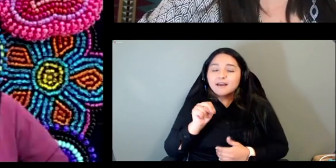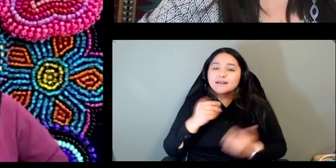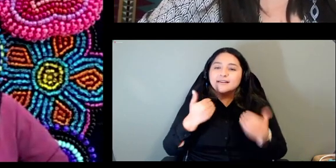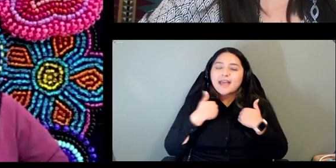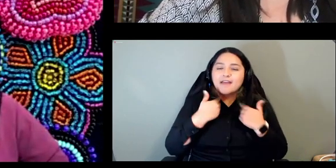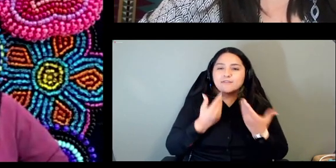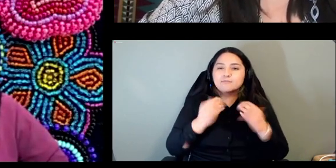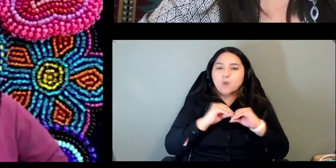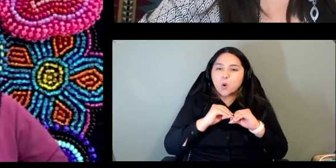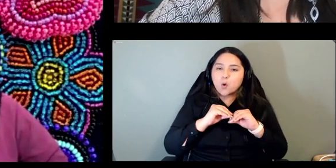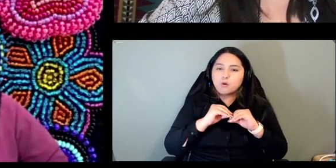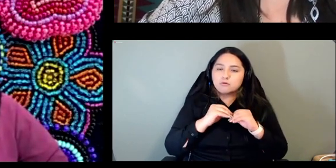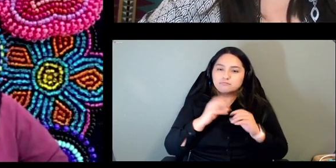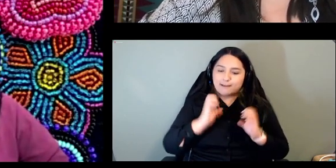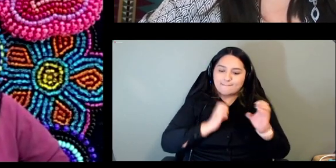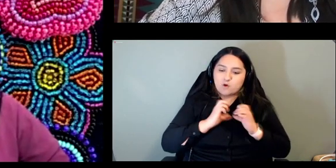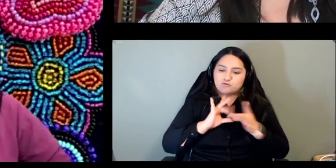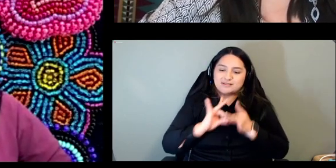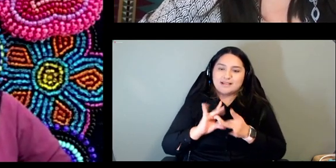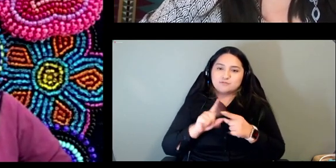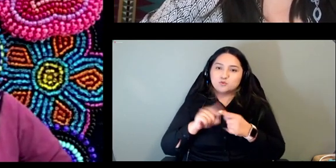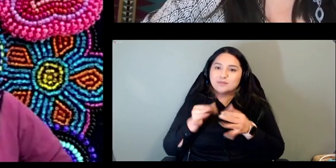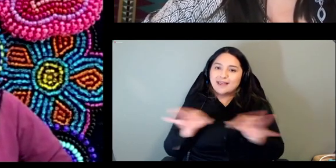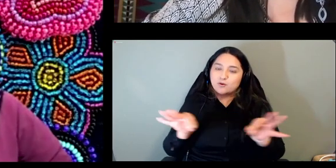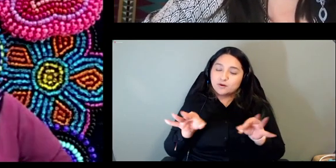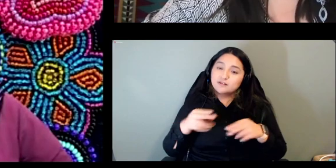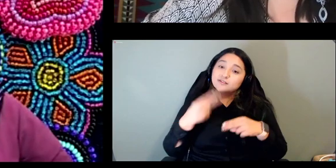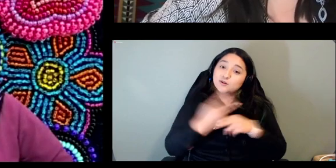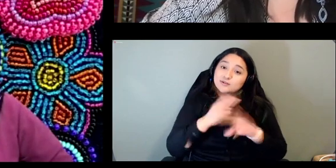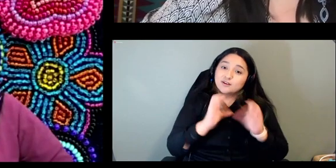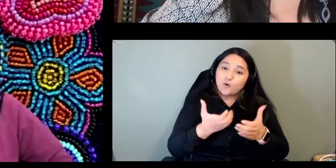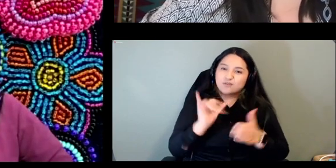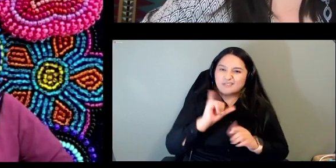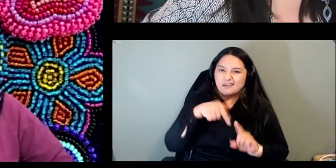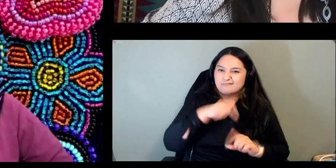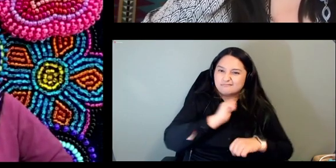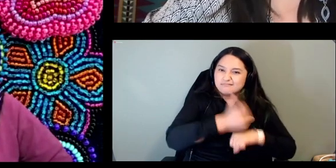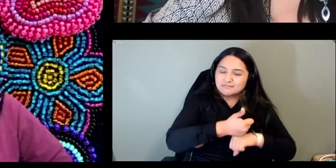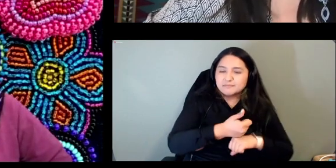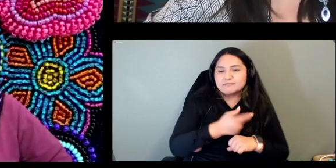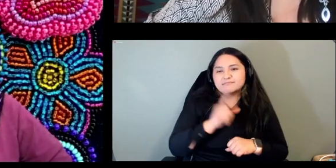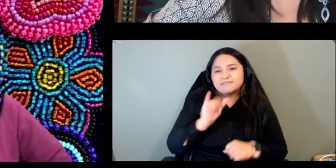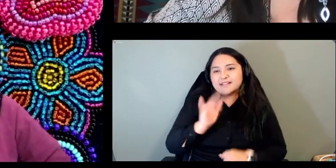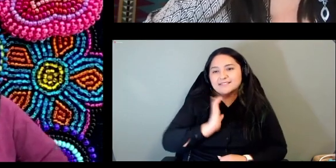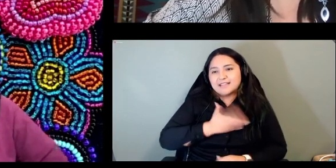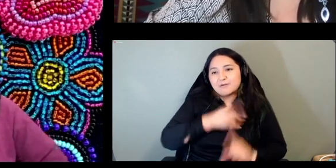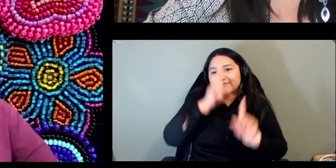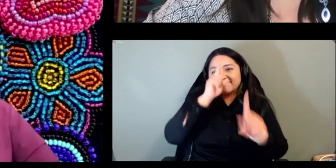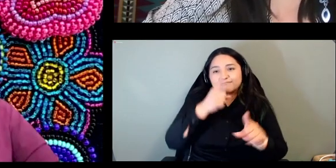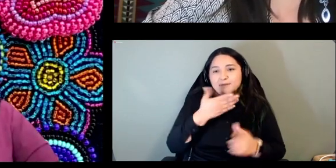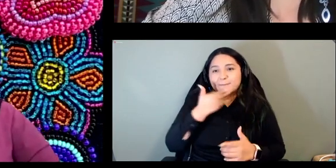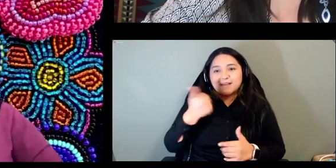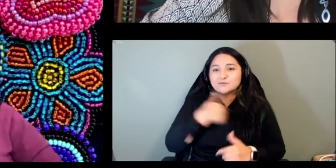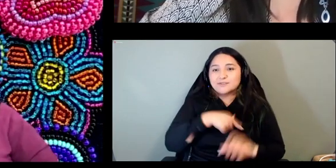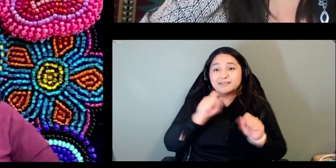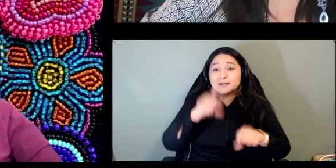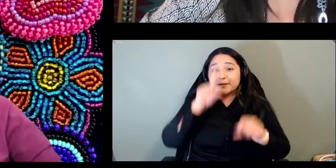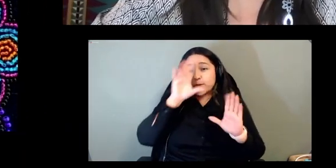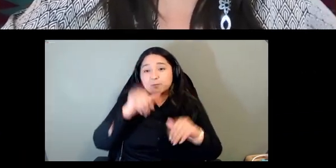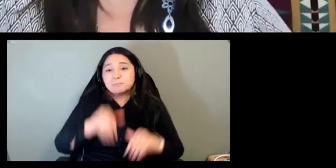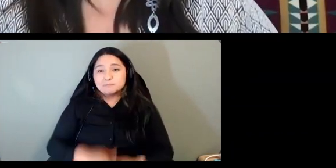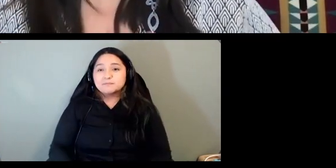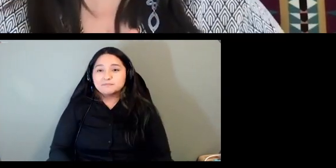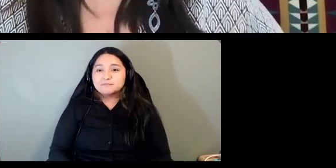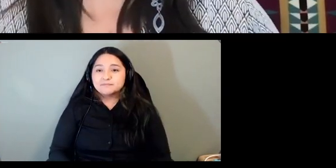using say a course like this you know that's really the best we can ask for